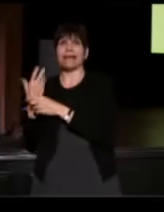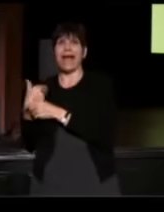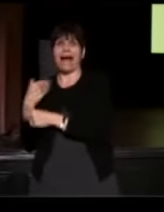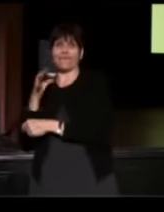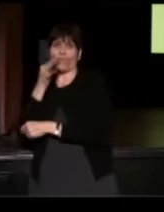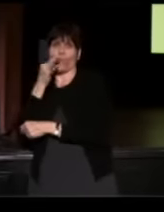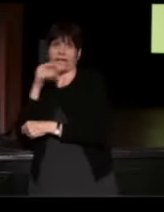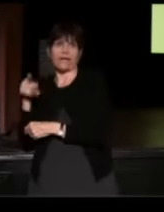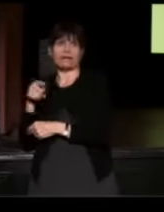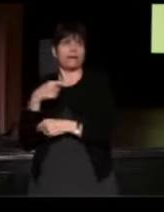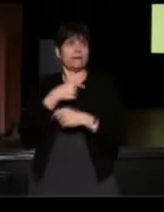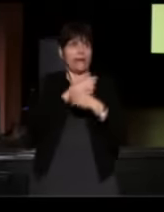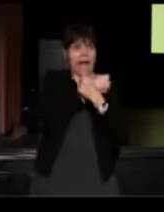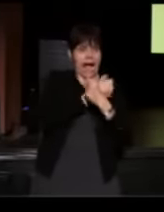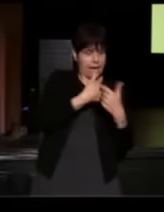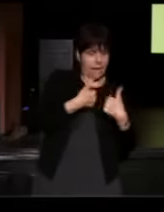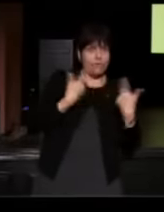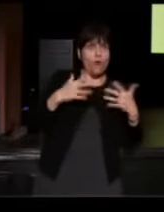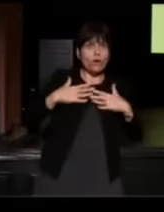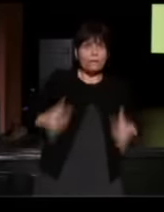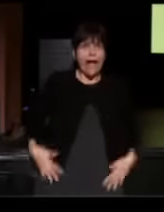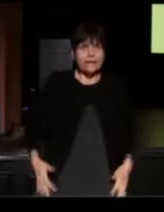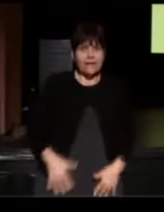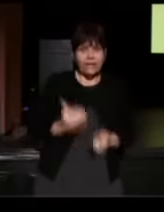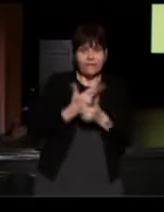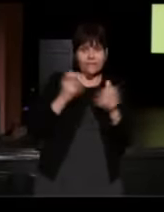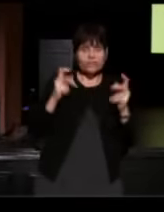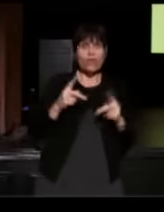I'm not in handcuffs, I've already been patted down plus, there's three officers on the scene